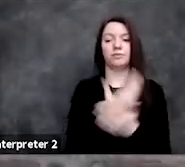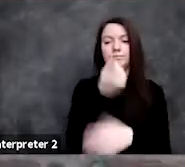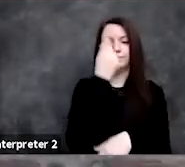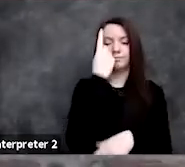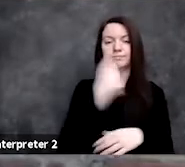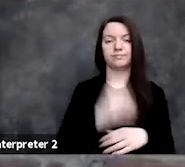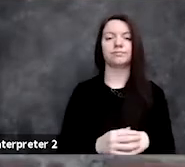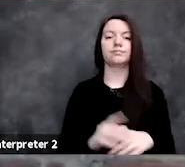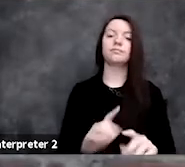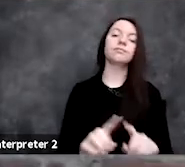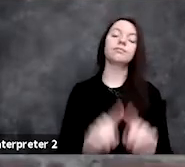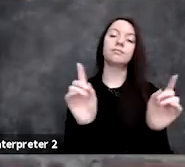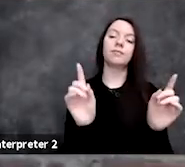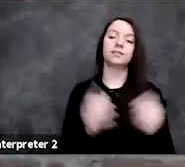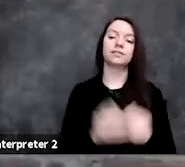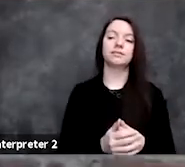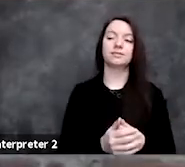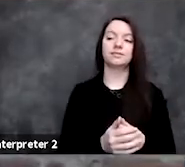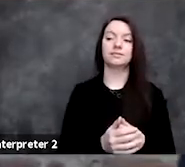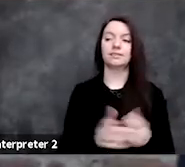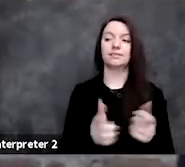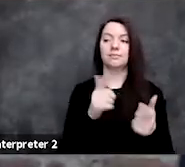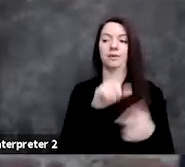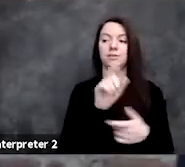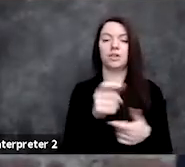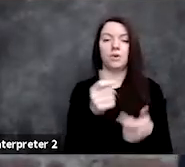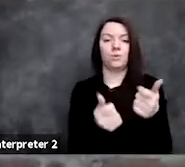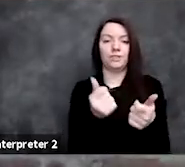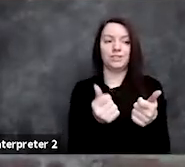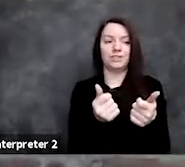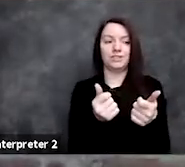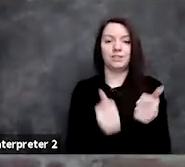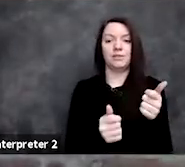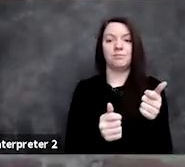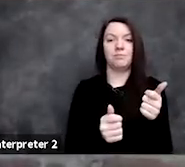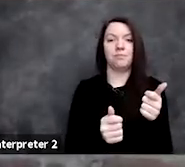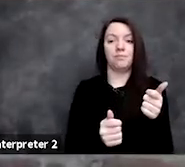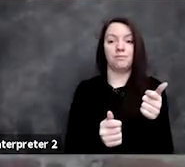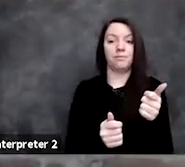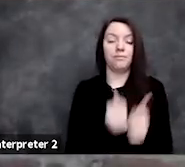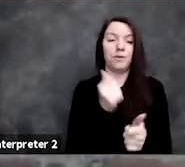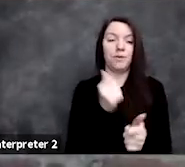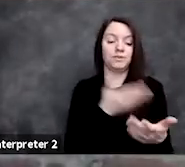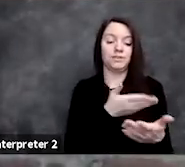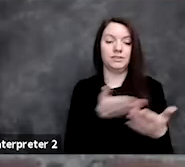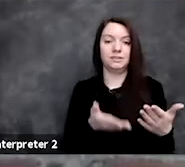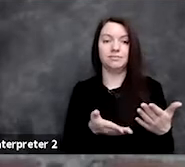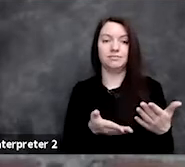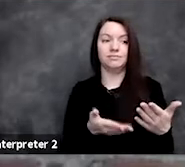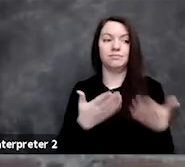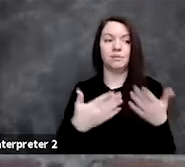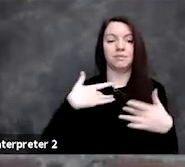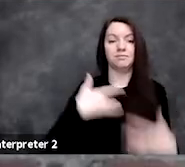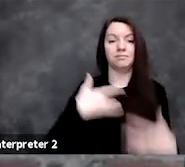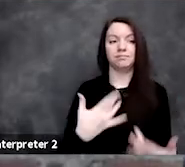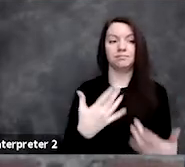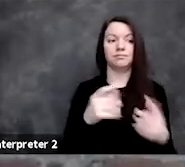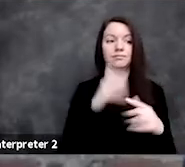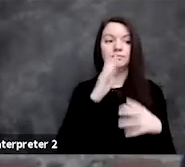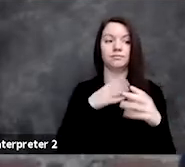but the question is, which of these genes do we think is most likely, if any, to be driving this signal?